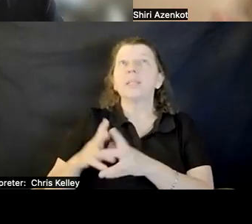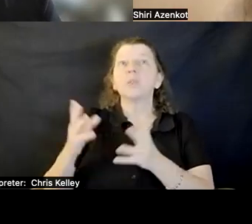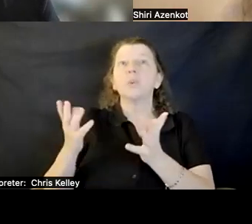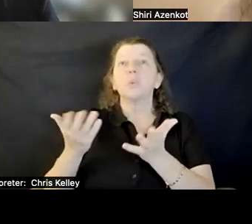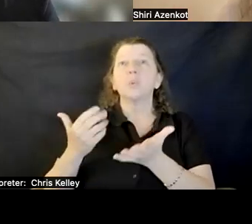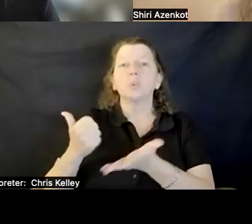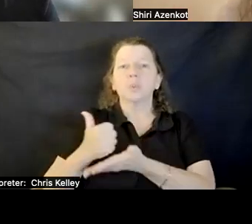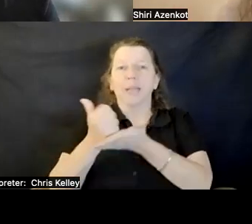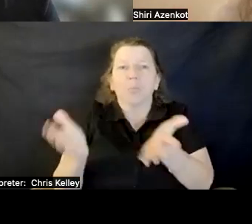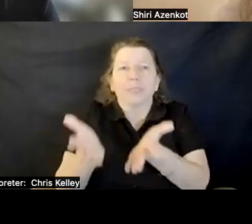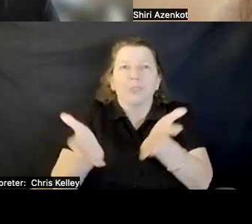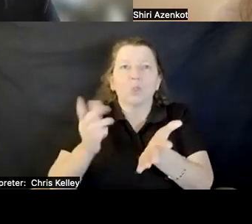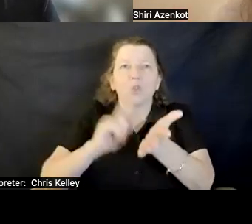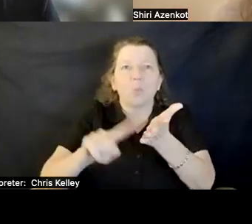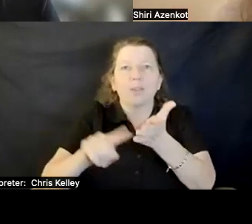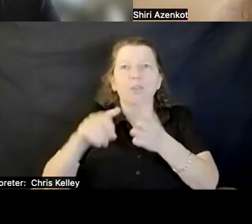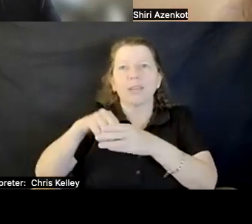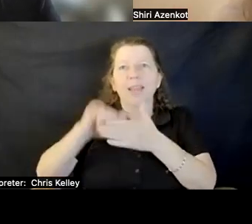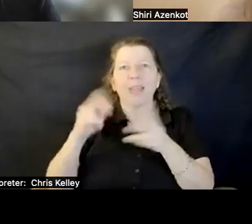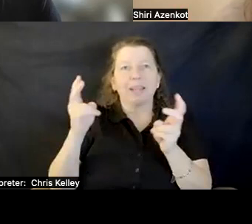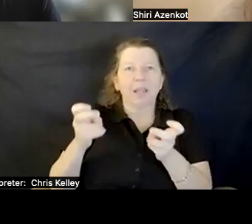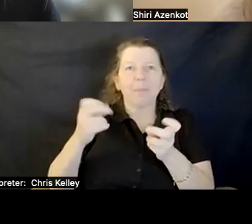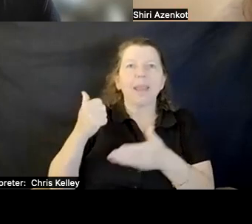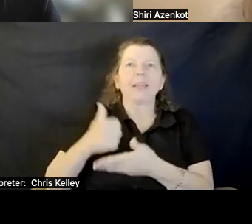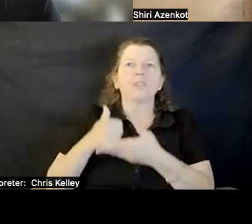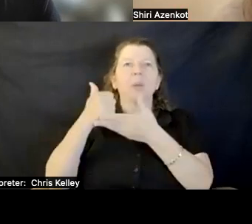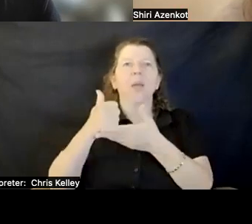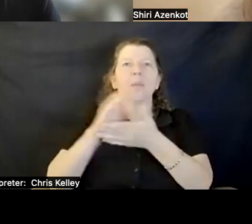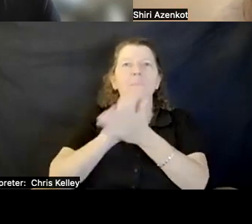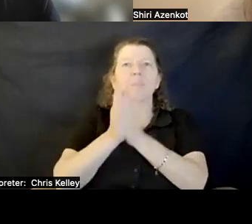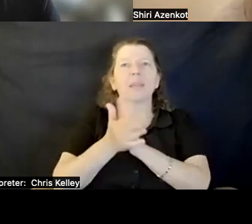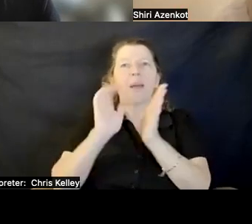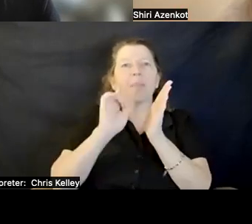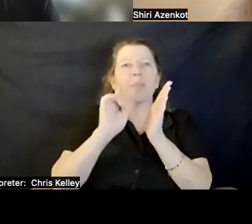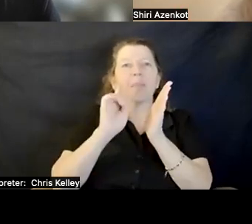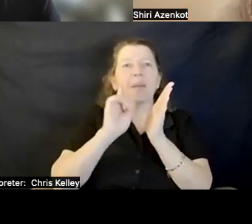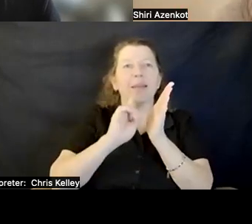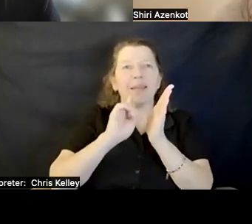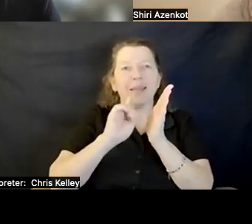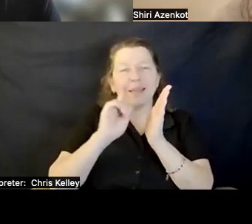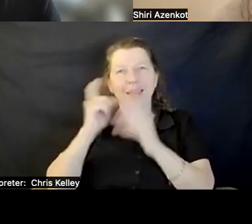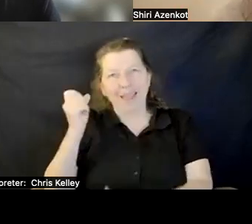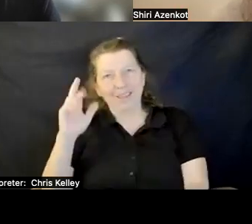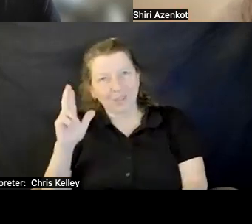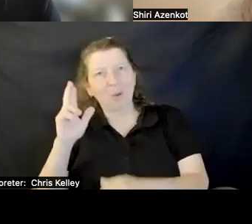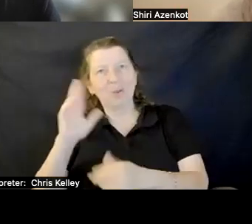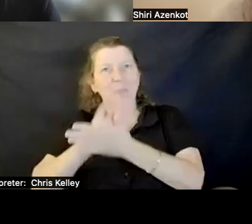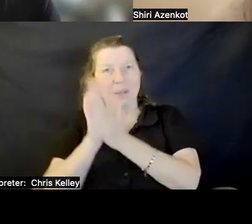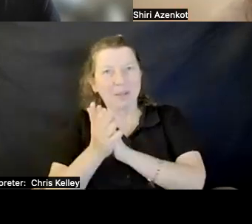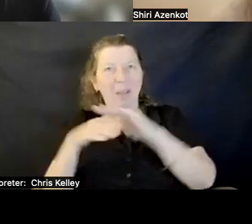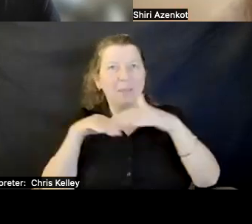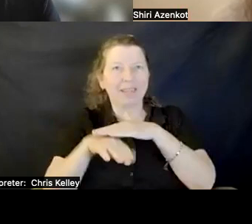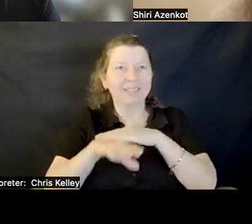this area and how to make XR accessible, which is an interesting area with many unknowns.